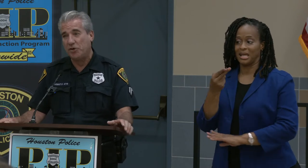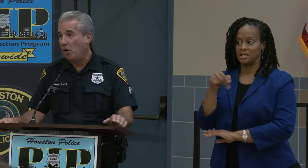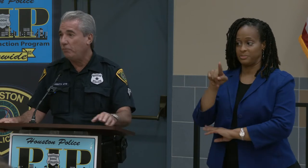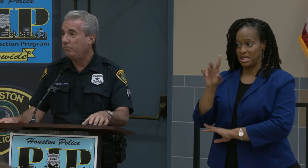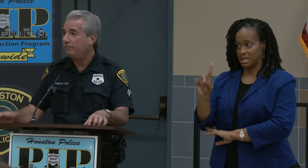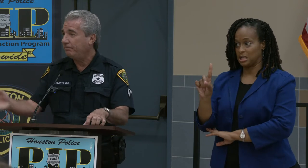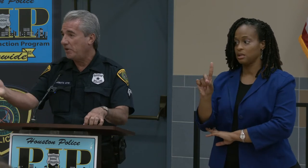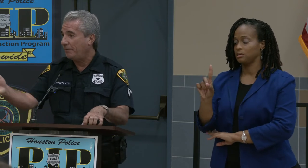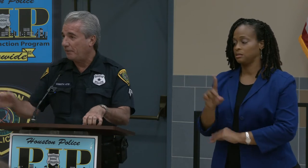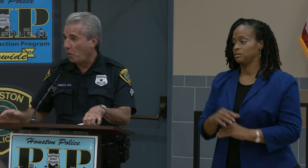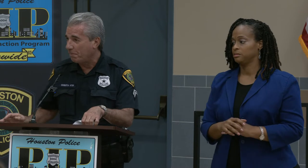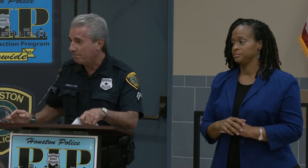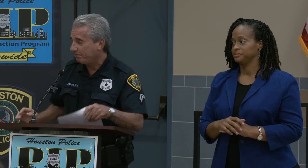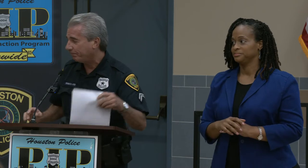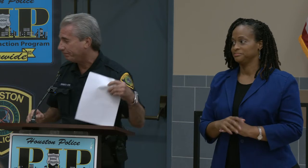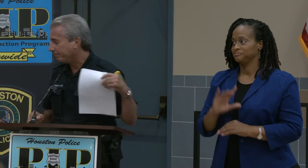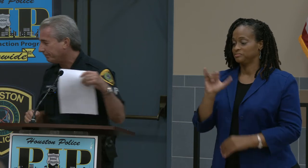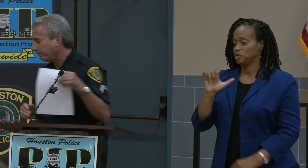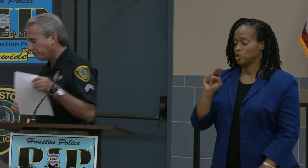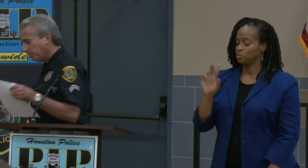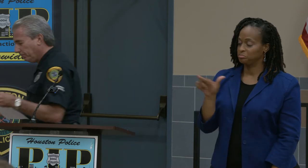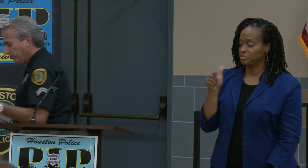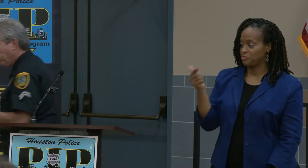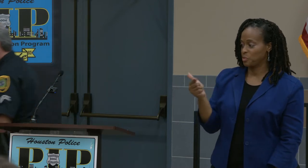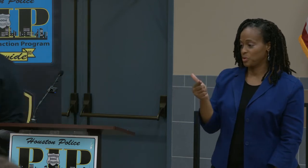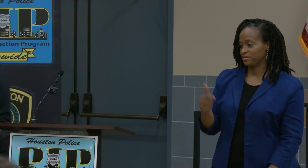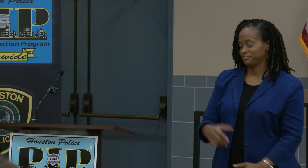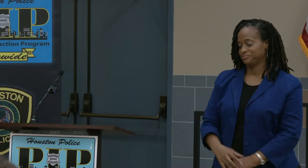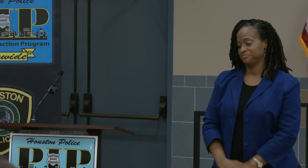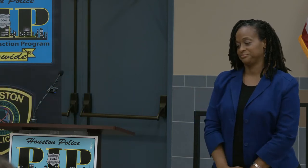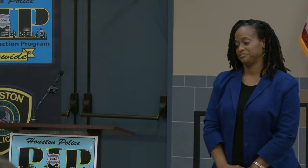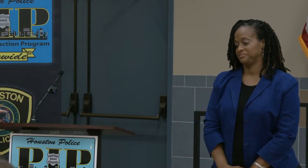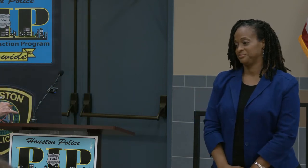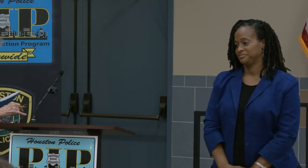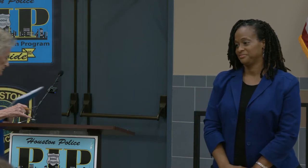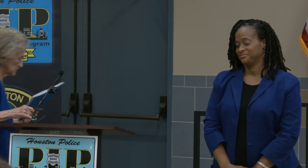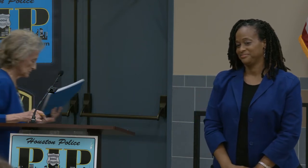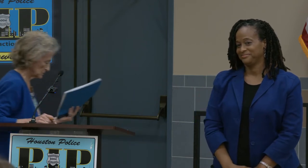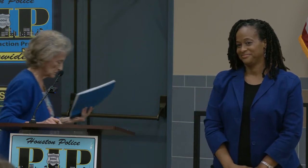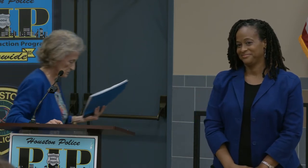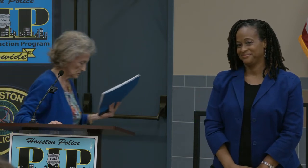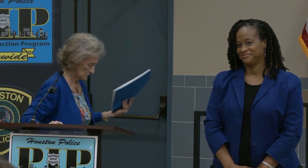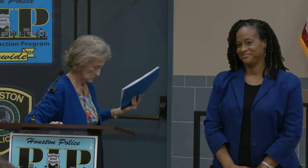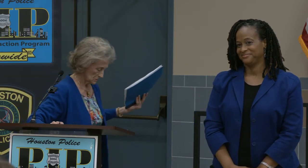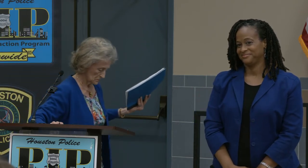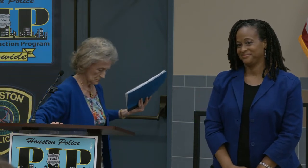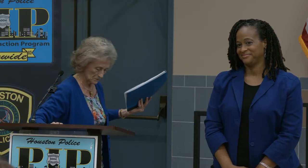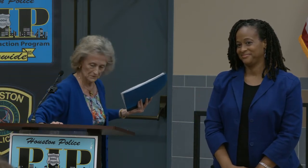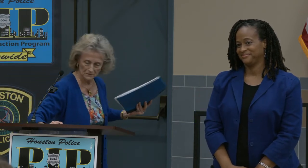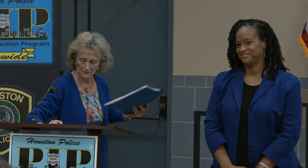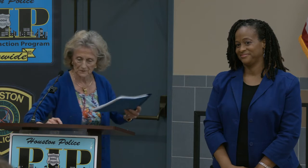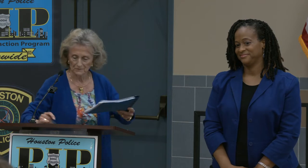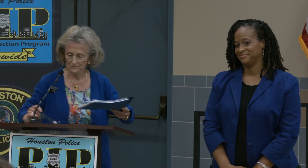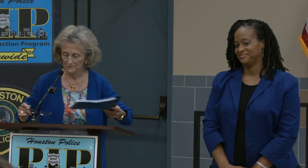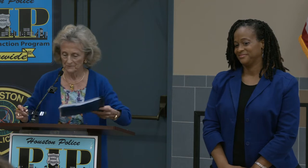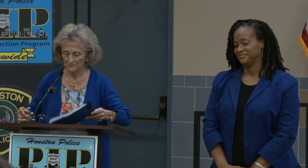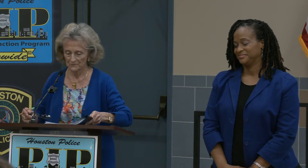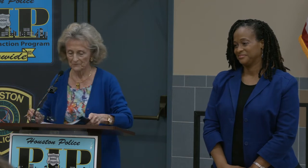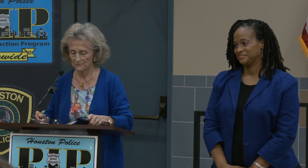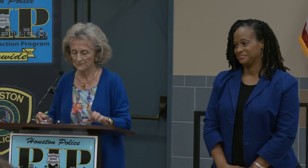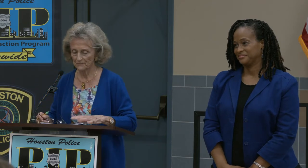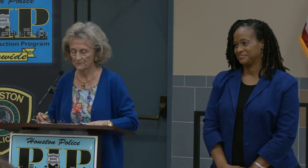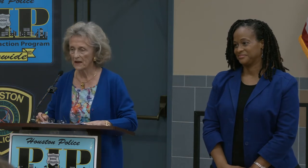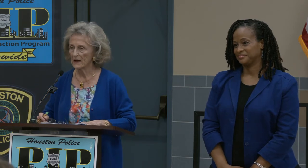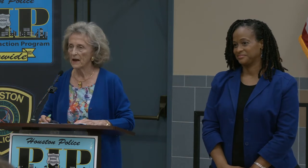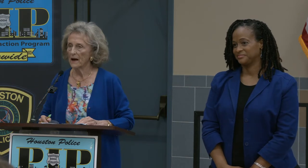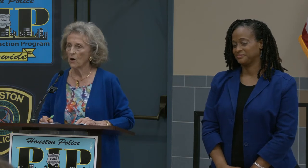Joan, you have the floor. >> Joan Buschor: